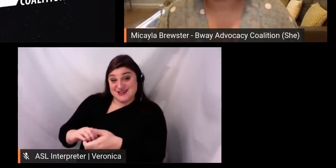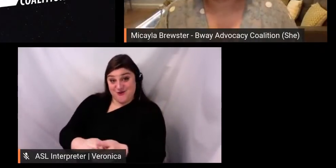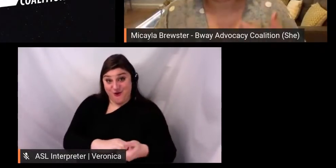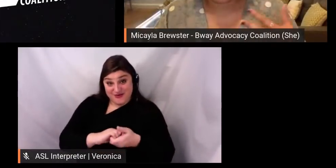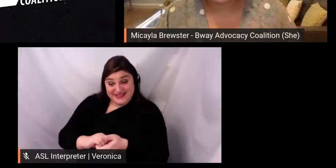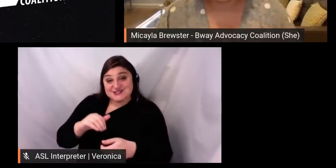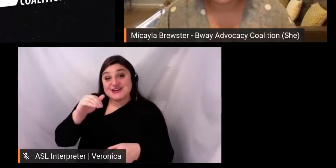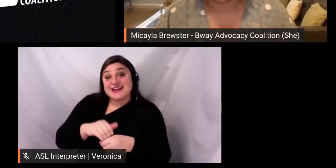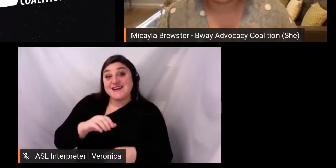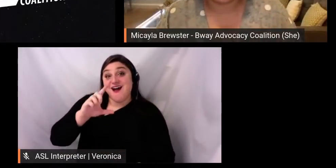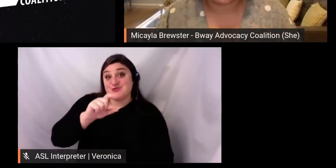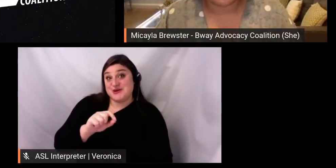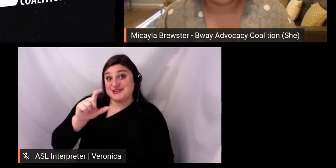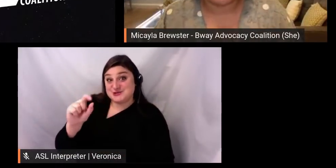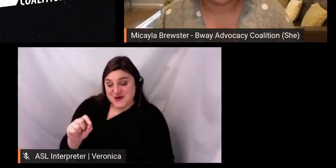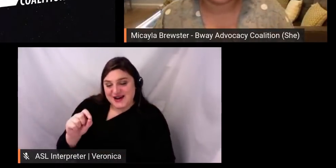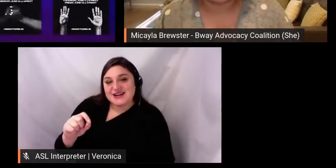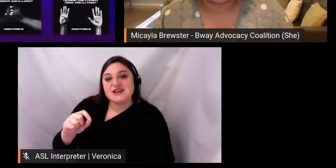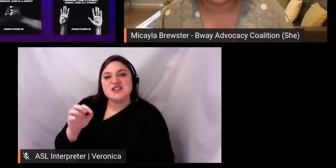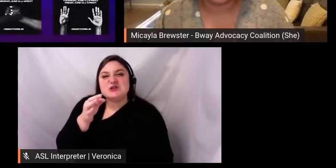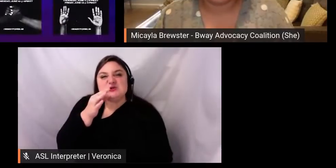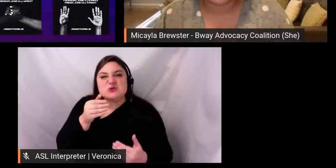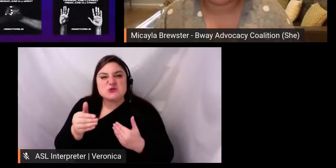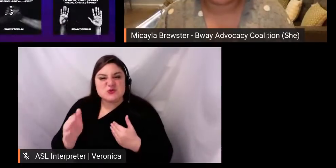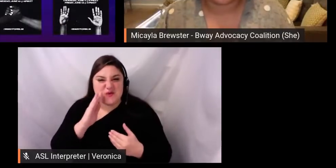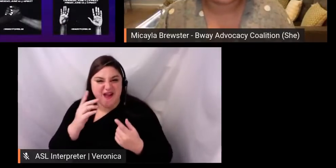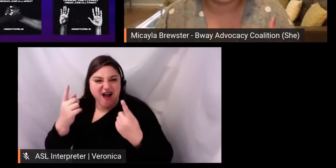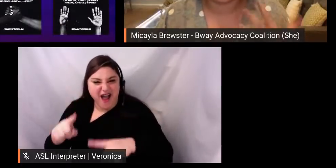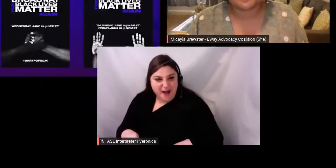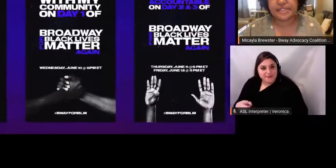I collaborated with other members of the team to come up with a